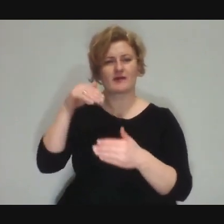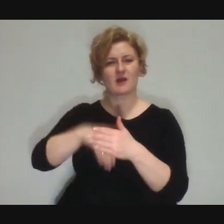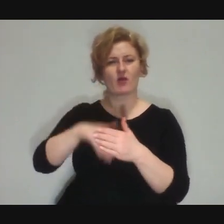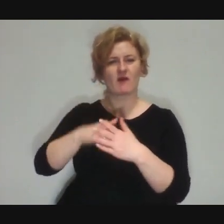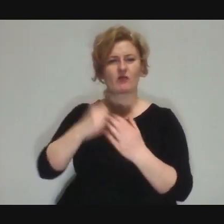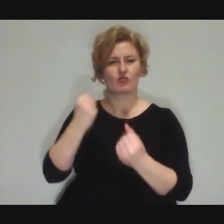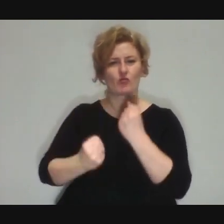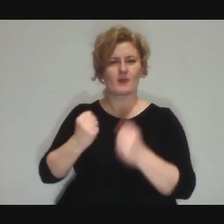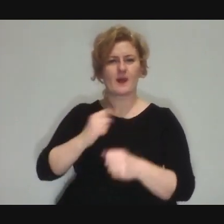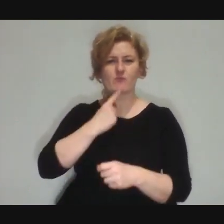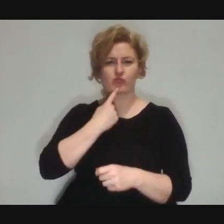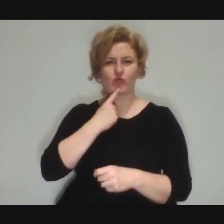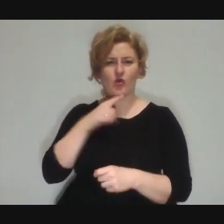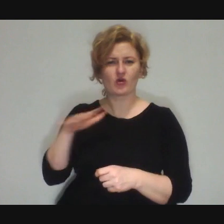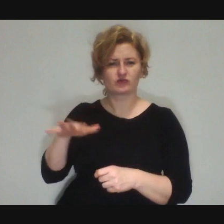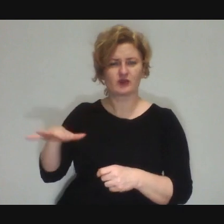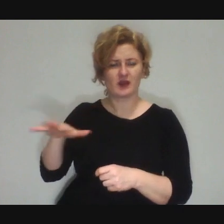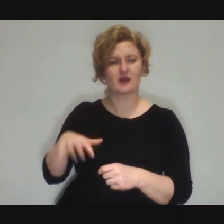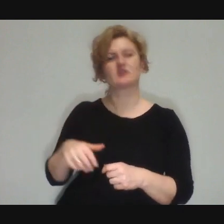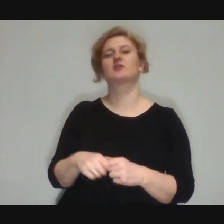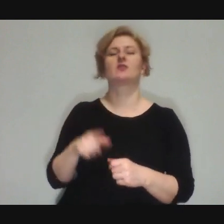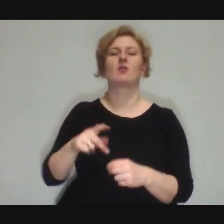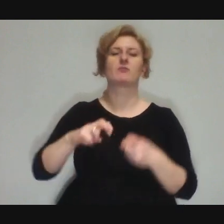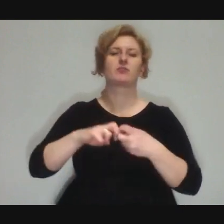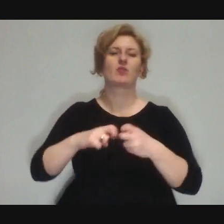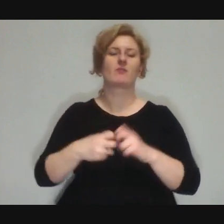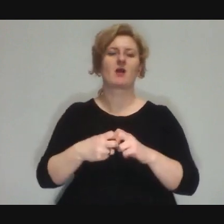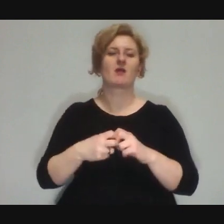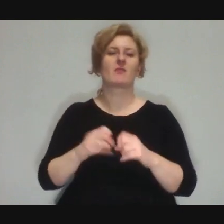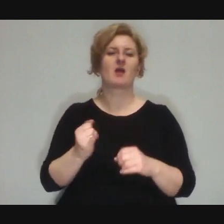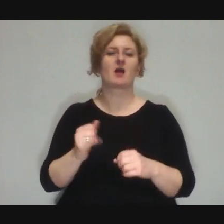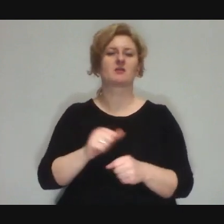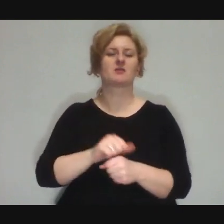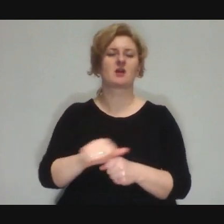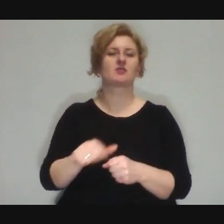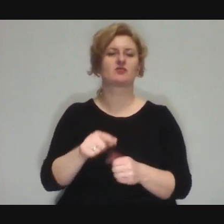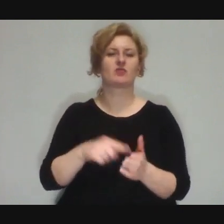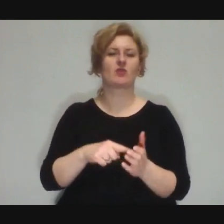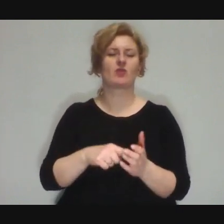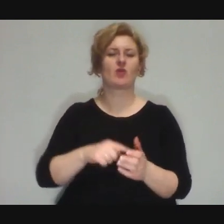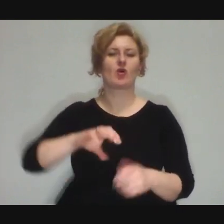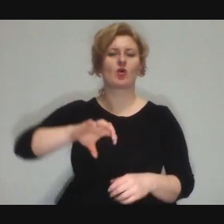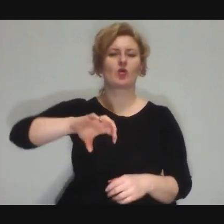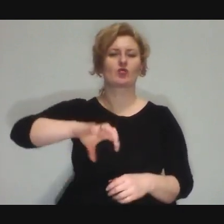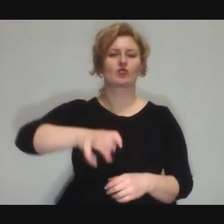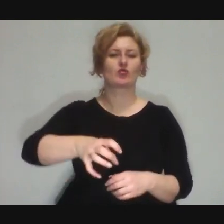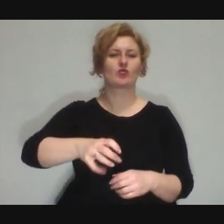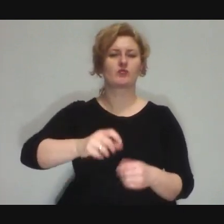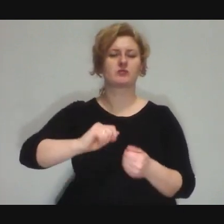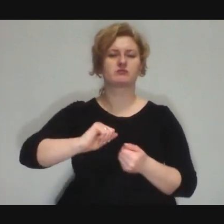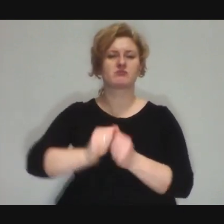the problems that often appear are that the groups often change, they're not constant.